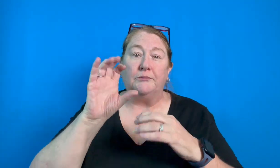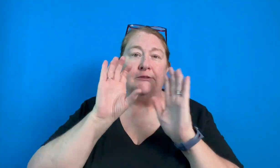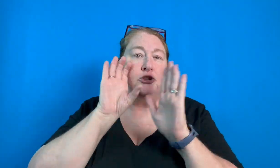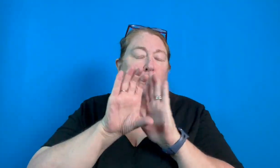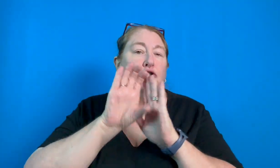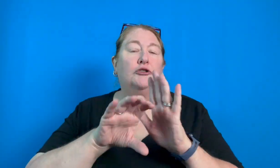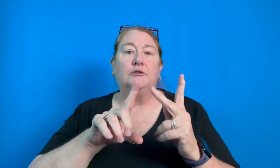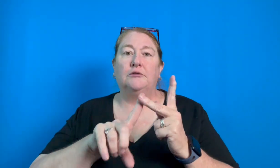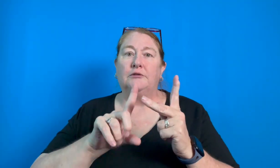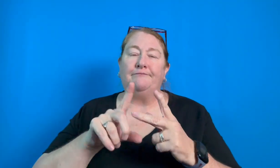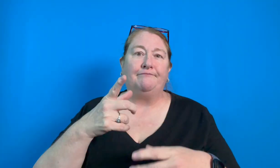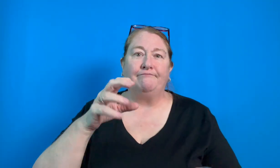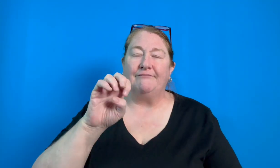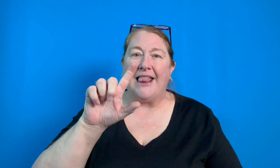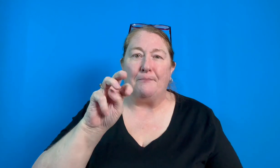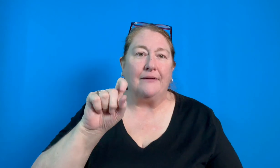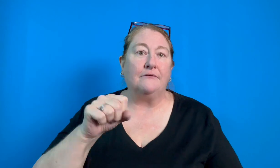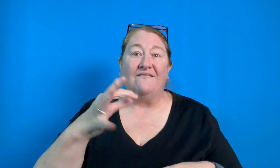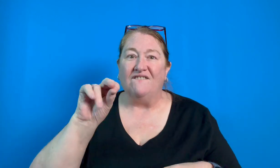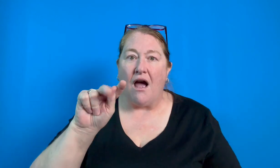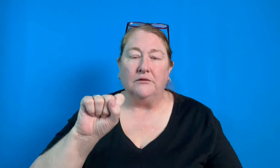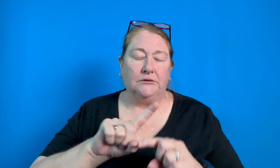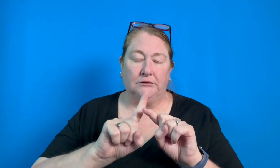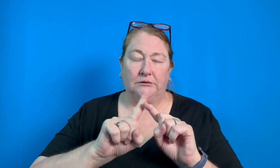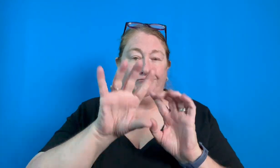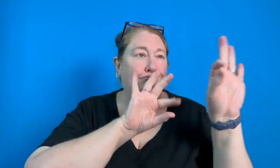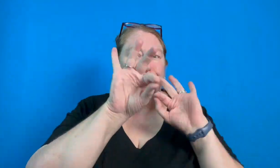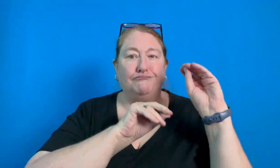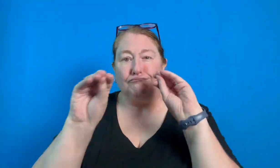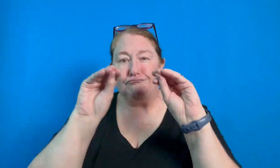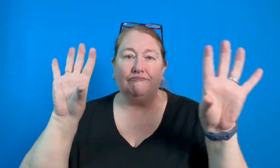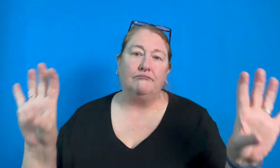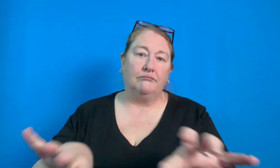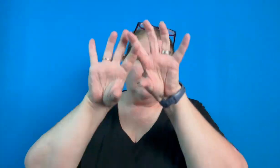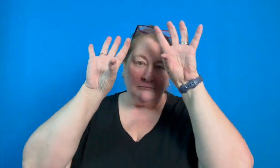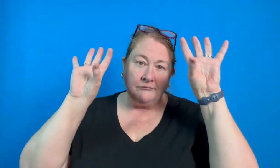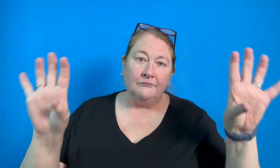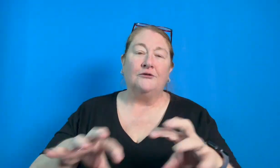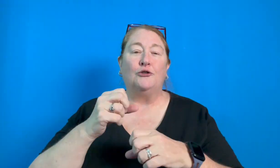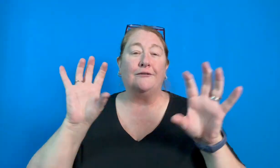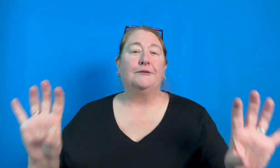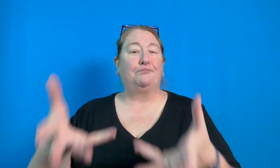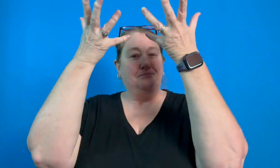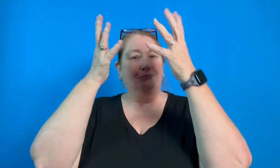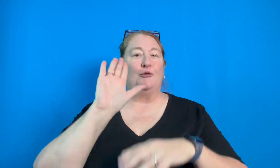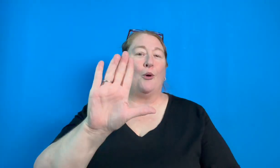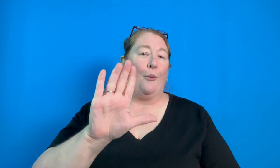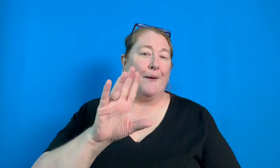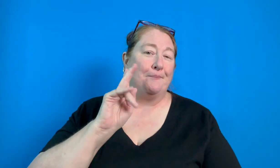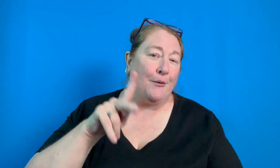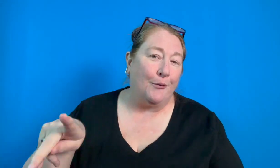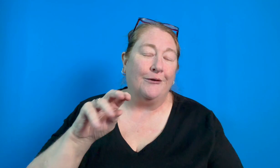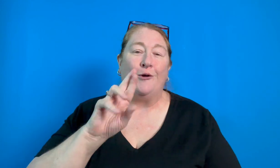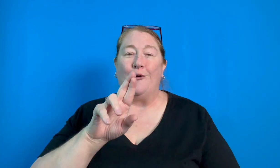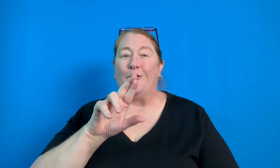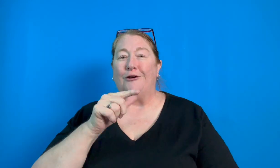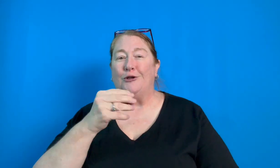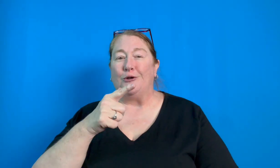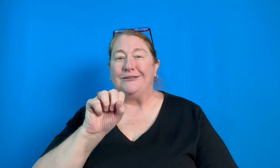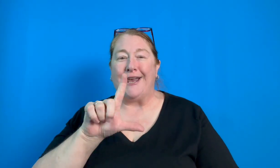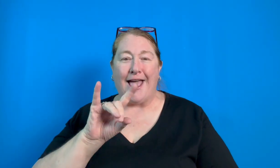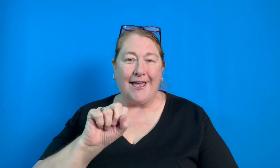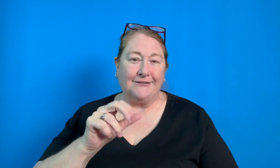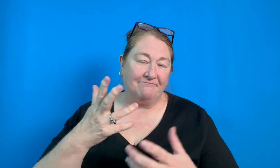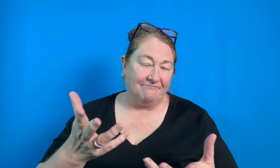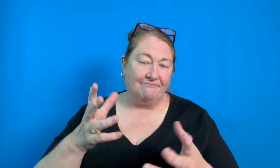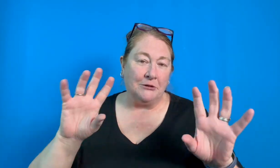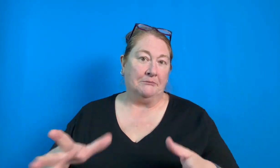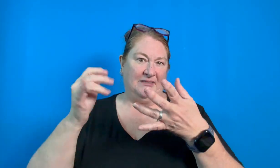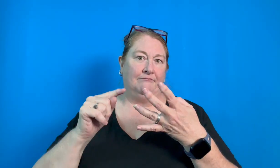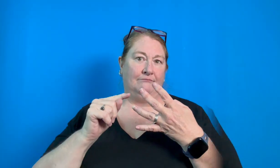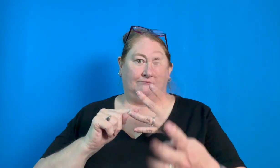and there are pictures, elements, fonts, etc. to choose from to enhance your presentations like PowerPoint or Google Slides.